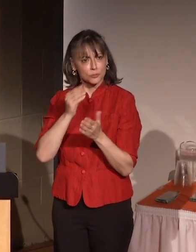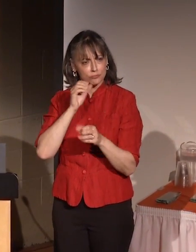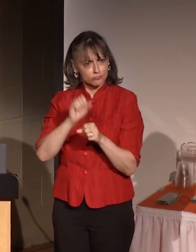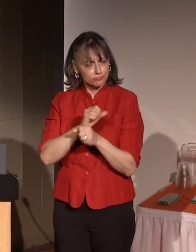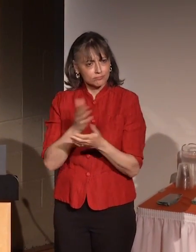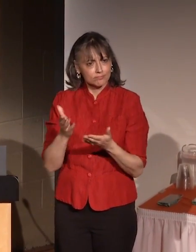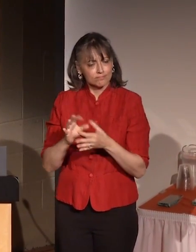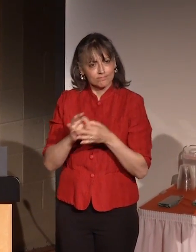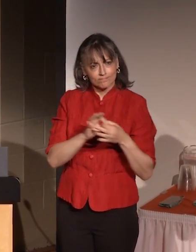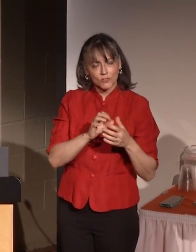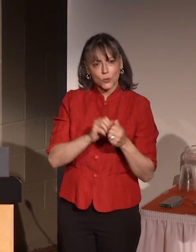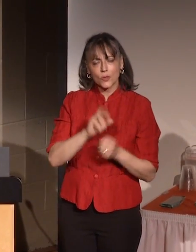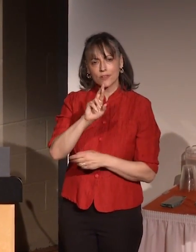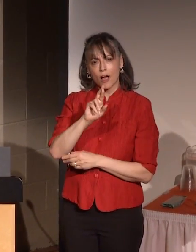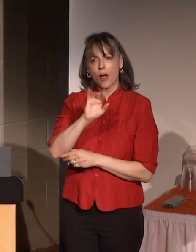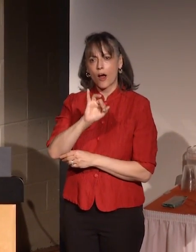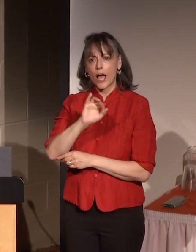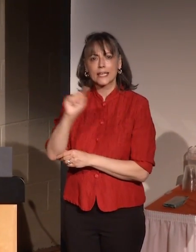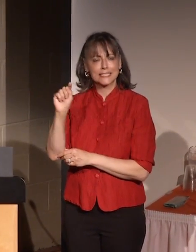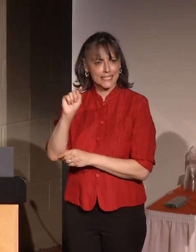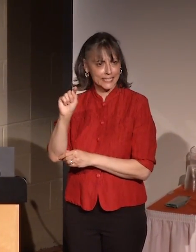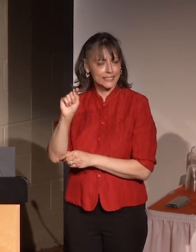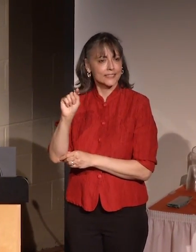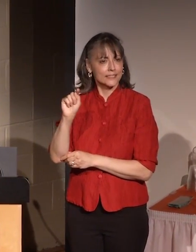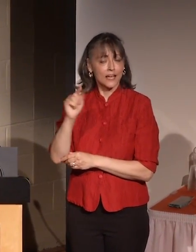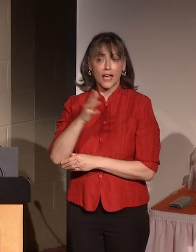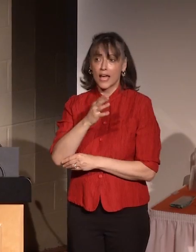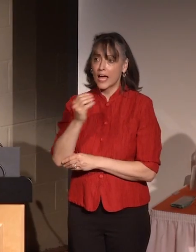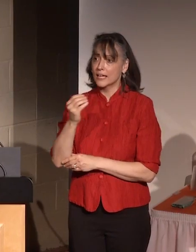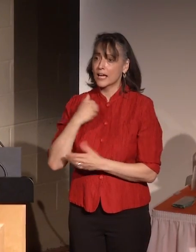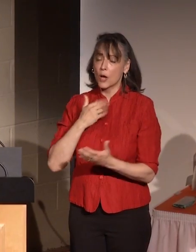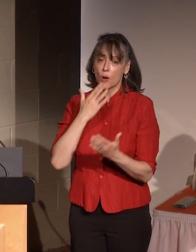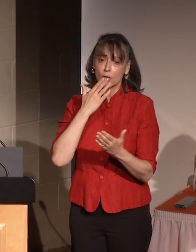Institute of Technology, and I want to thank Jon Schull for